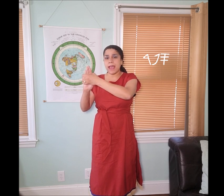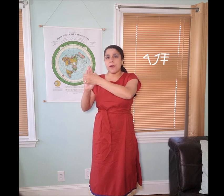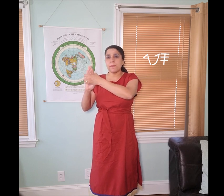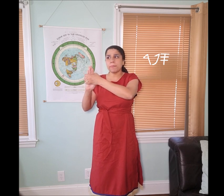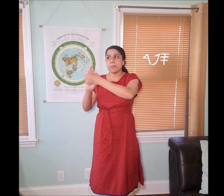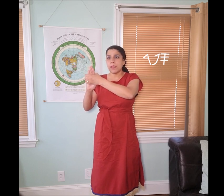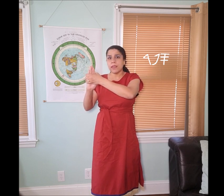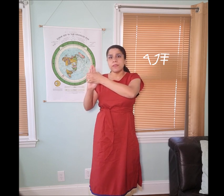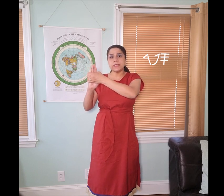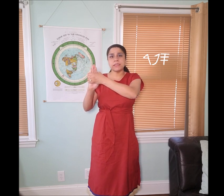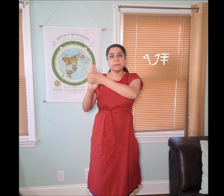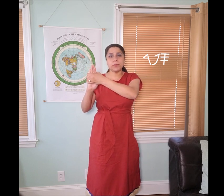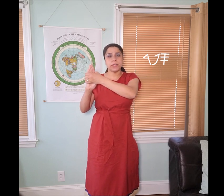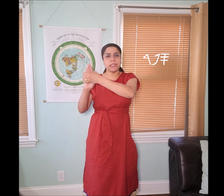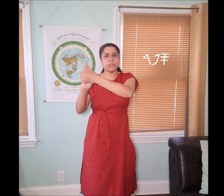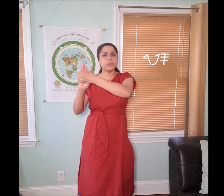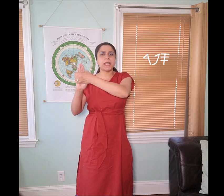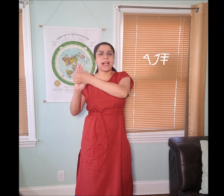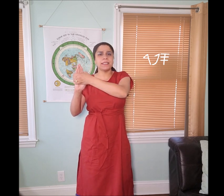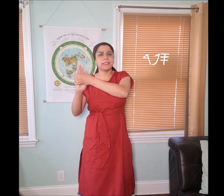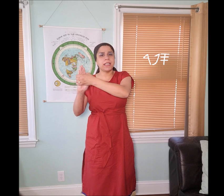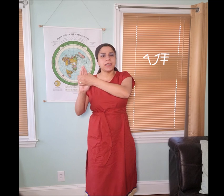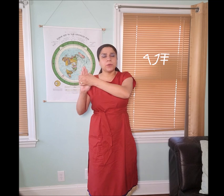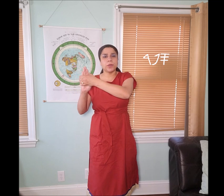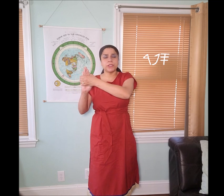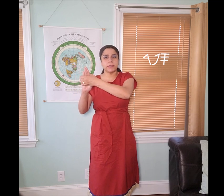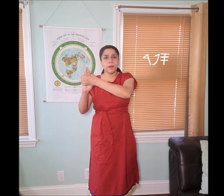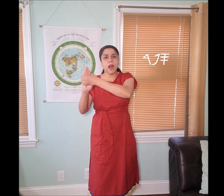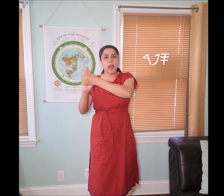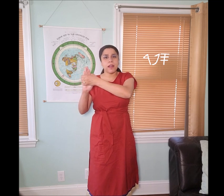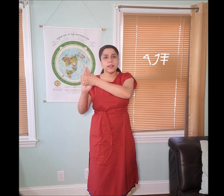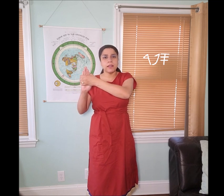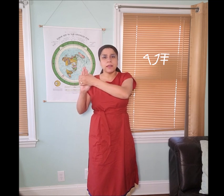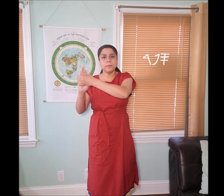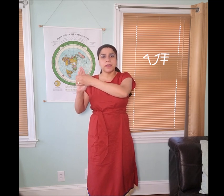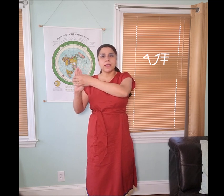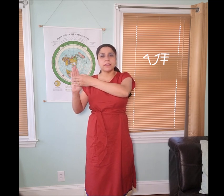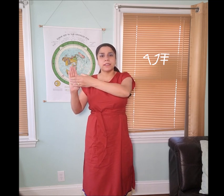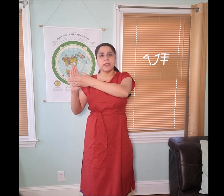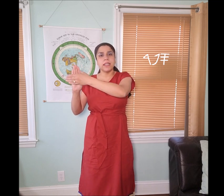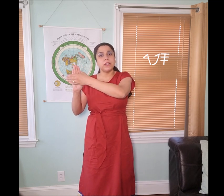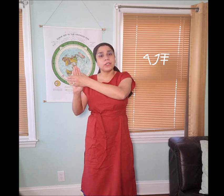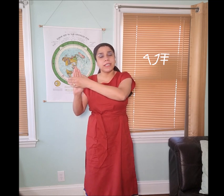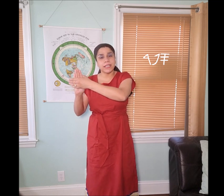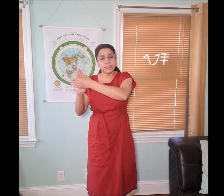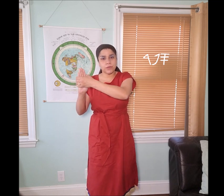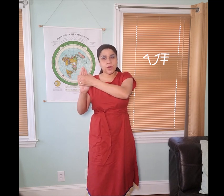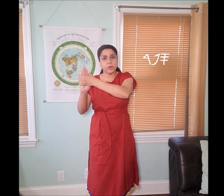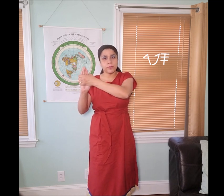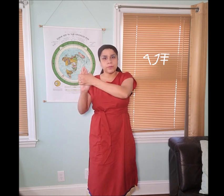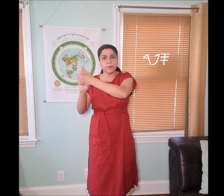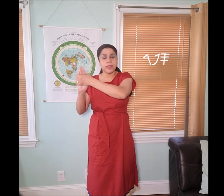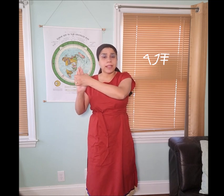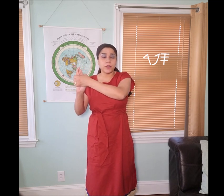Now this symbol is utilized in the word “𐤎 sapar” because it looks like a scroll, like